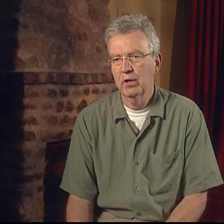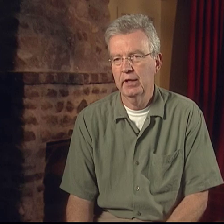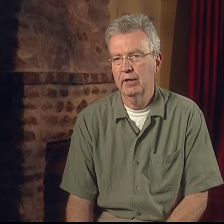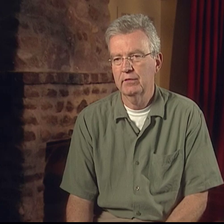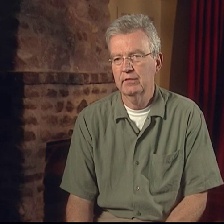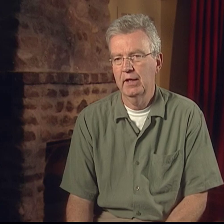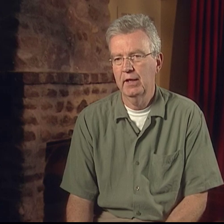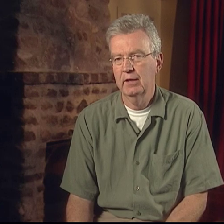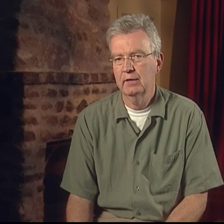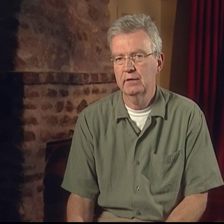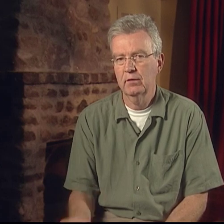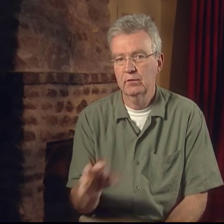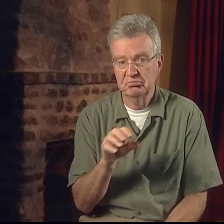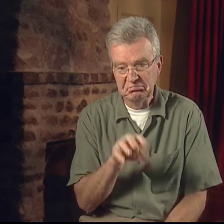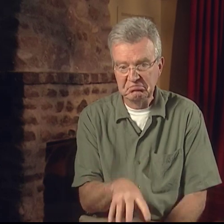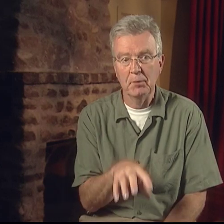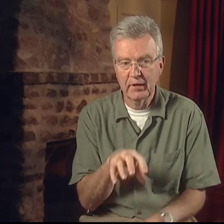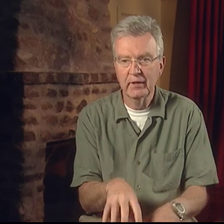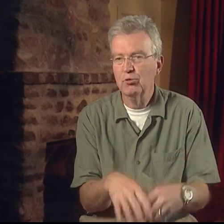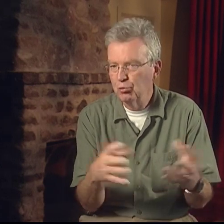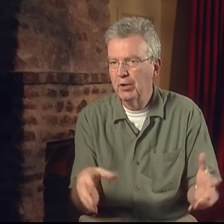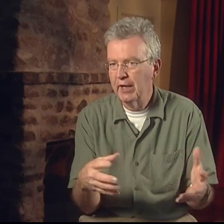and, you know, something that grew out of Rochester.